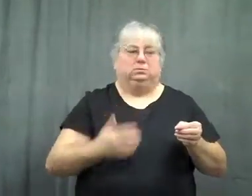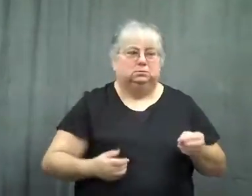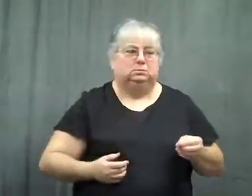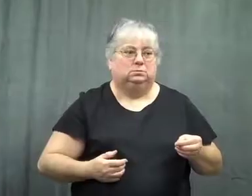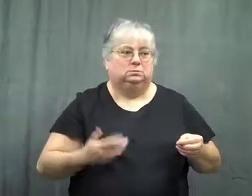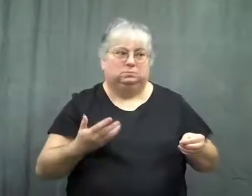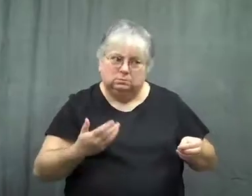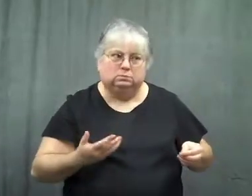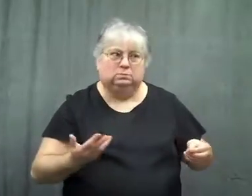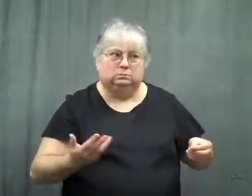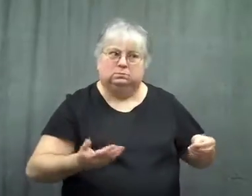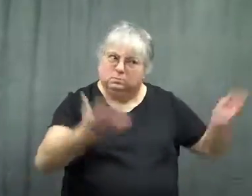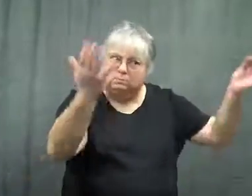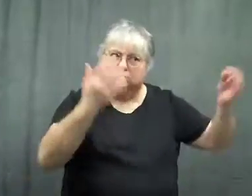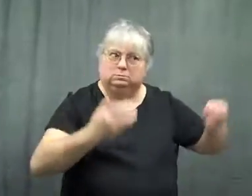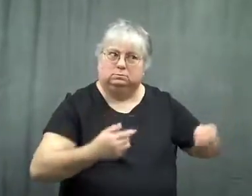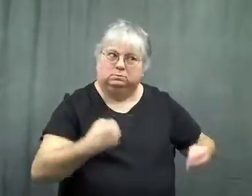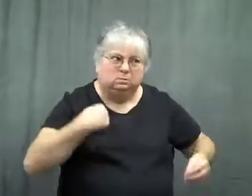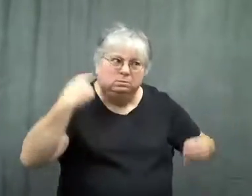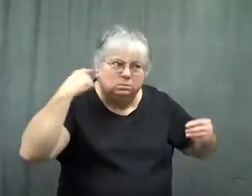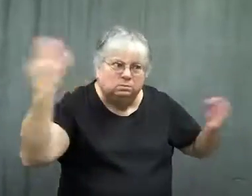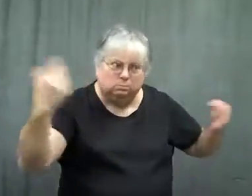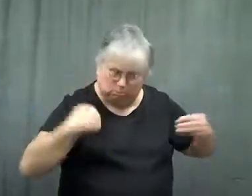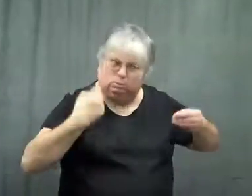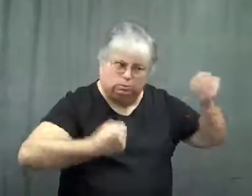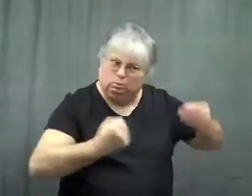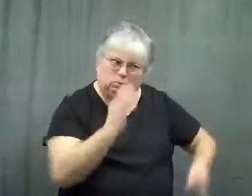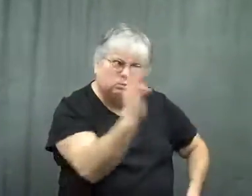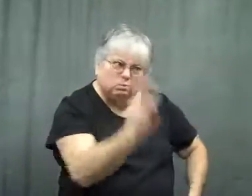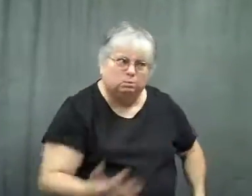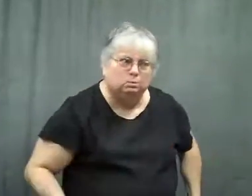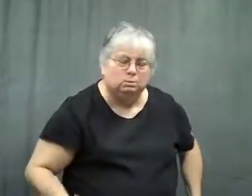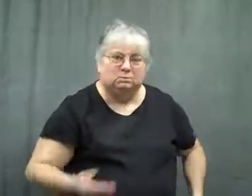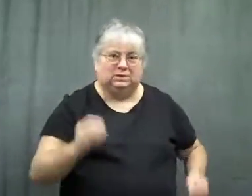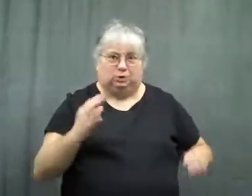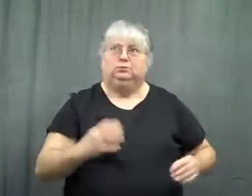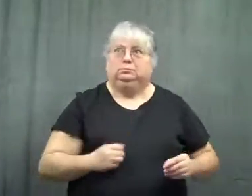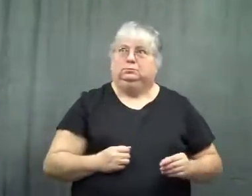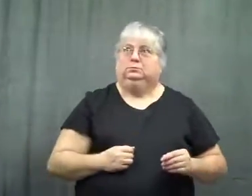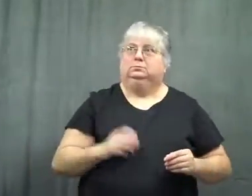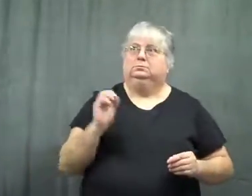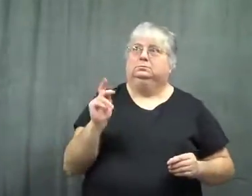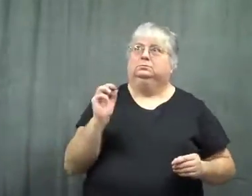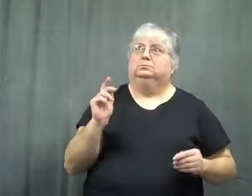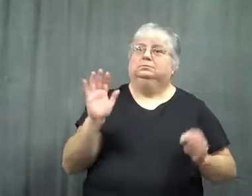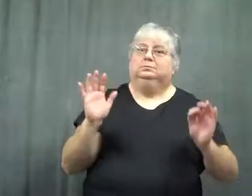He keeps gesturing at the teacher, "Hey, I drive fine!" The teacher was cowering, saying, "Ok, Ok." Then we left.